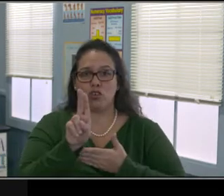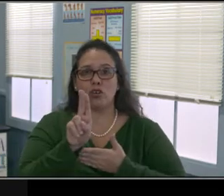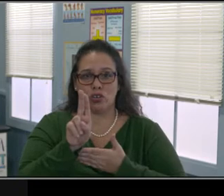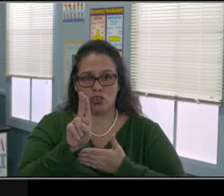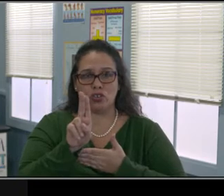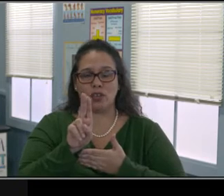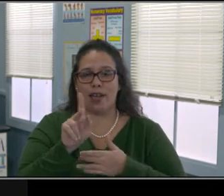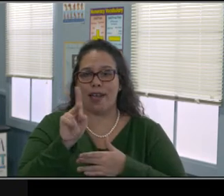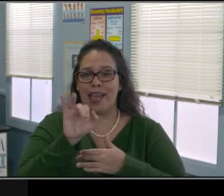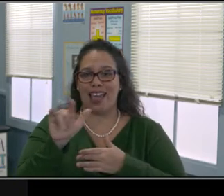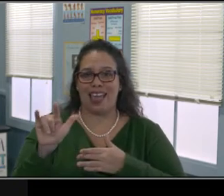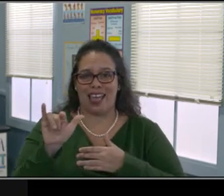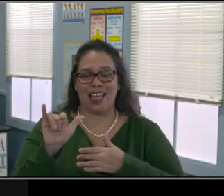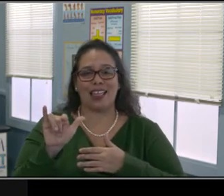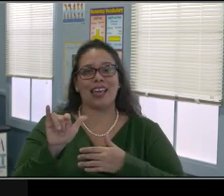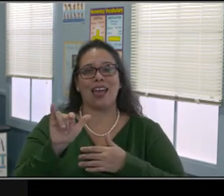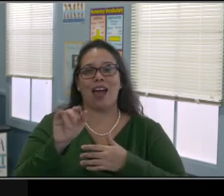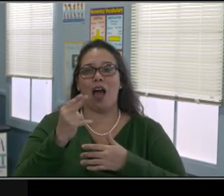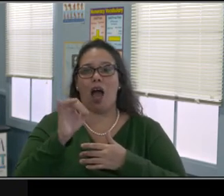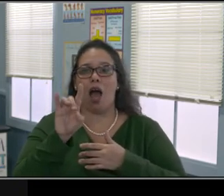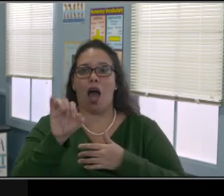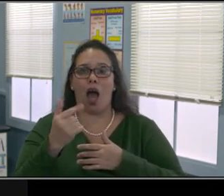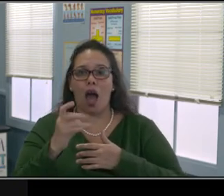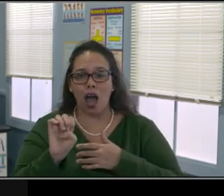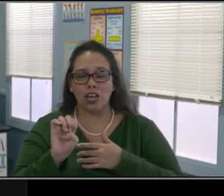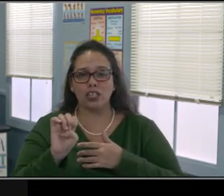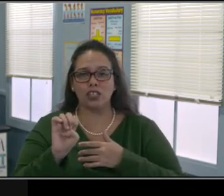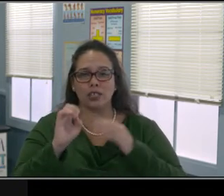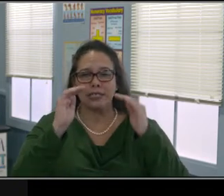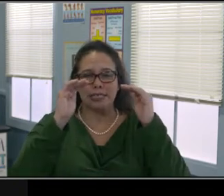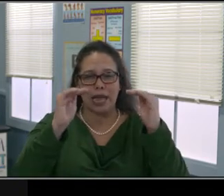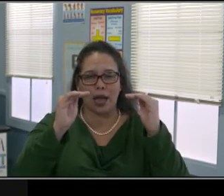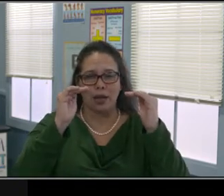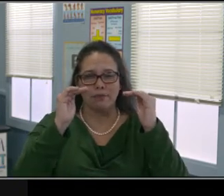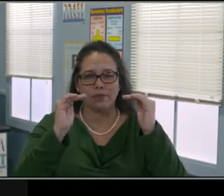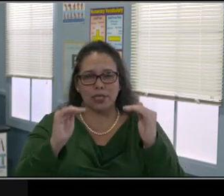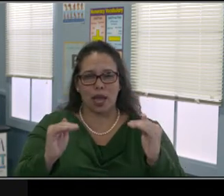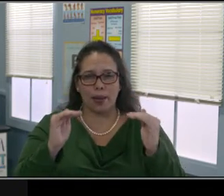And I'll click on that in a moment. There's frequently asked questions in here.